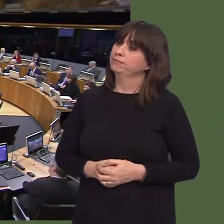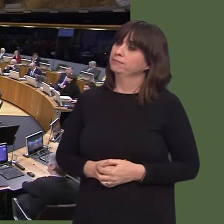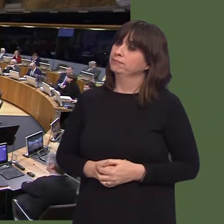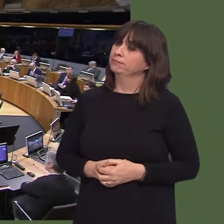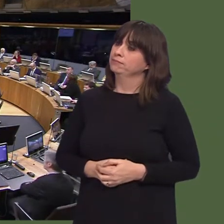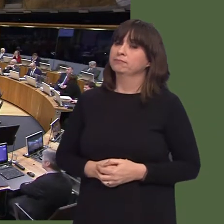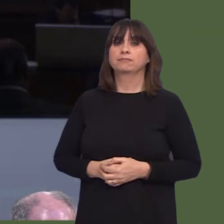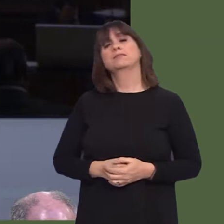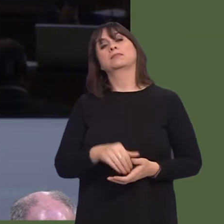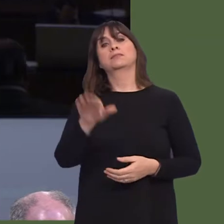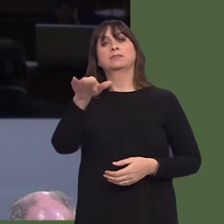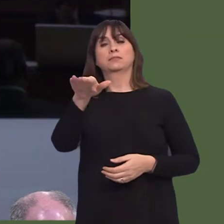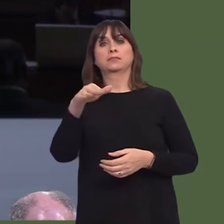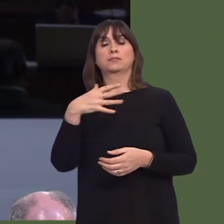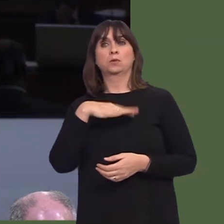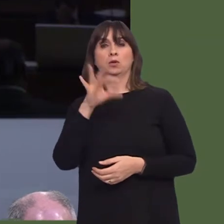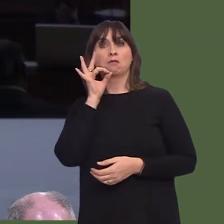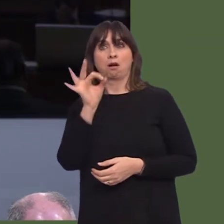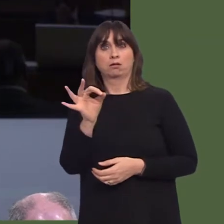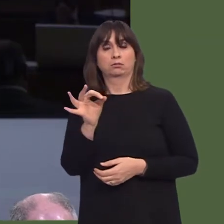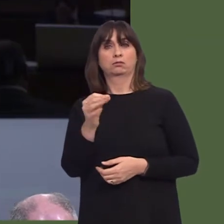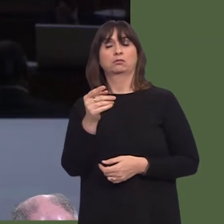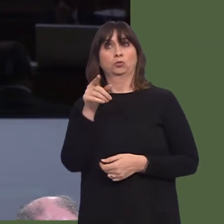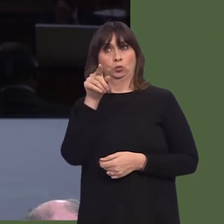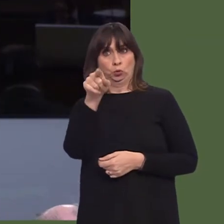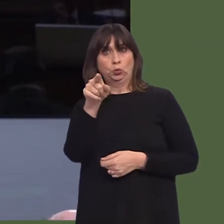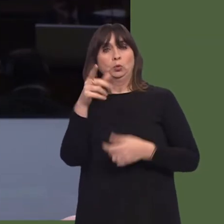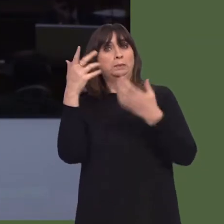Will you urge the health board to reconsider these flawed plans to protect Chepstow hospital's